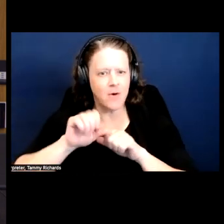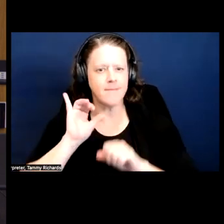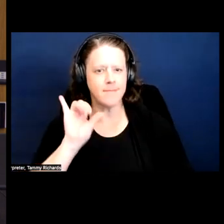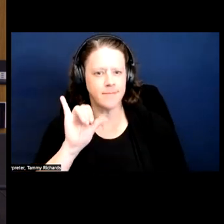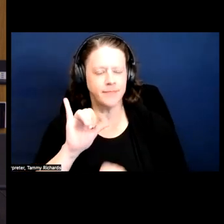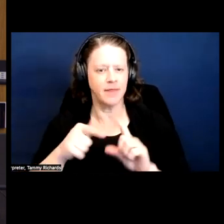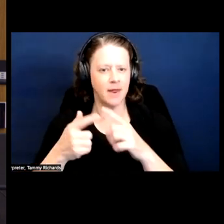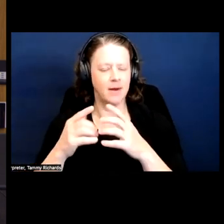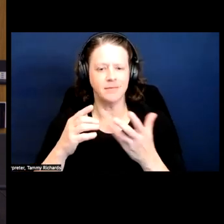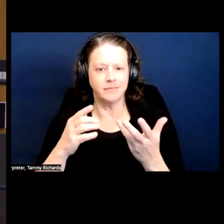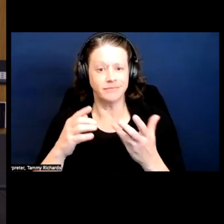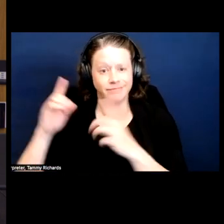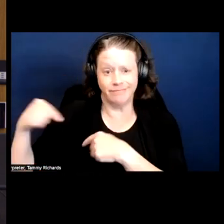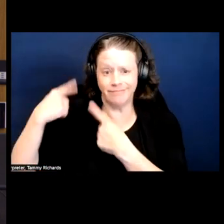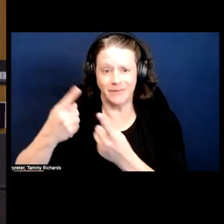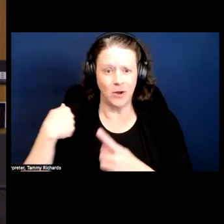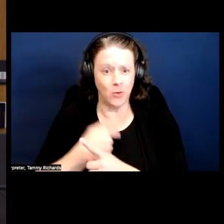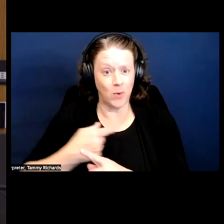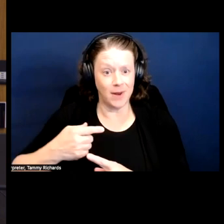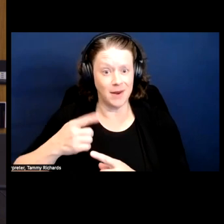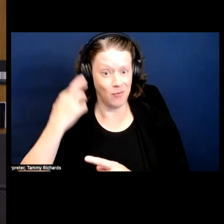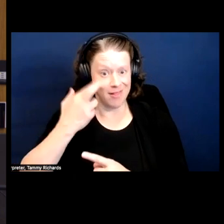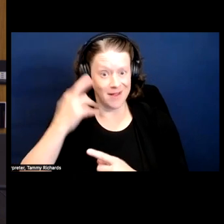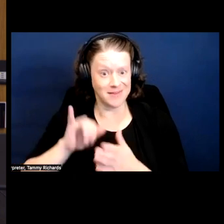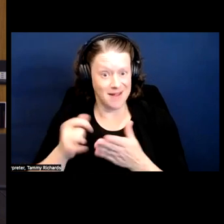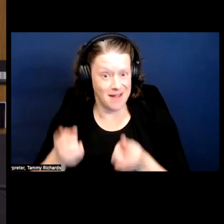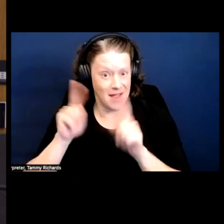think has been obscured in the history.